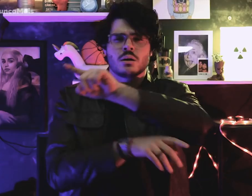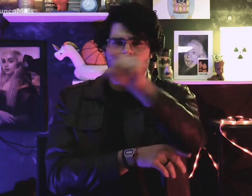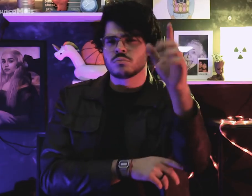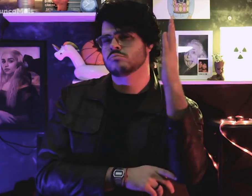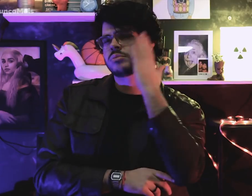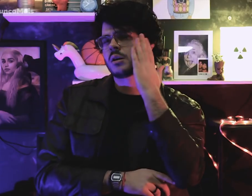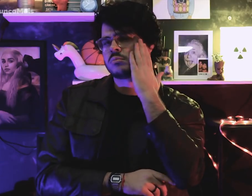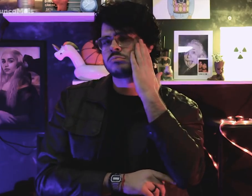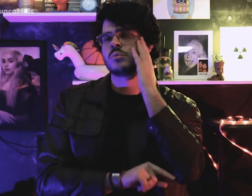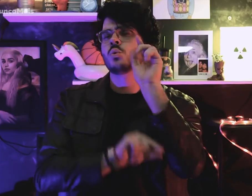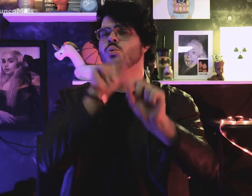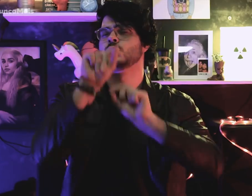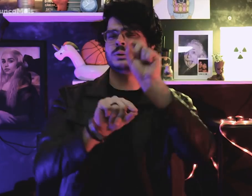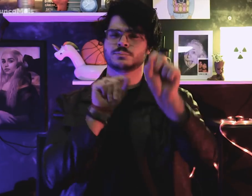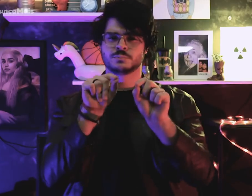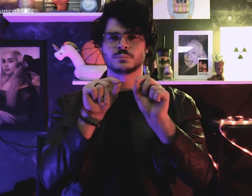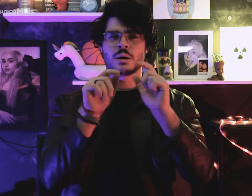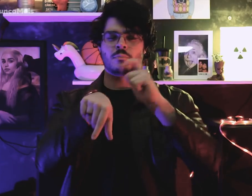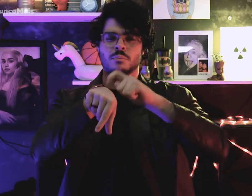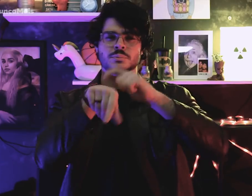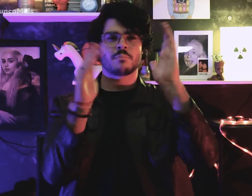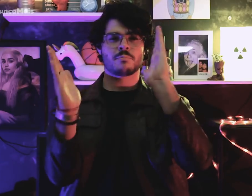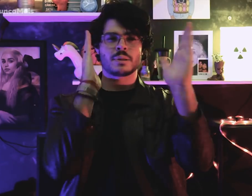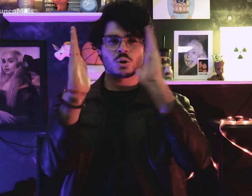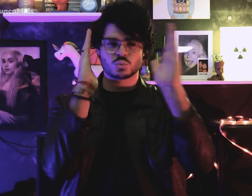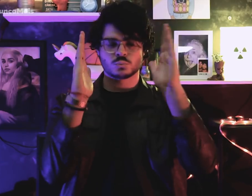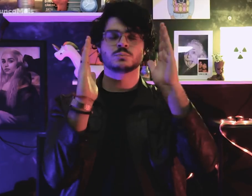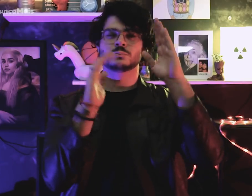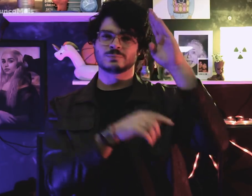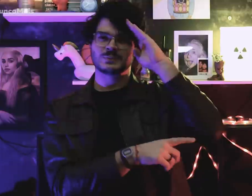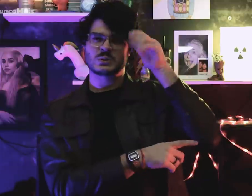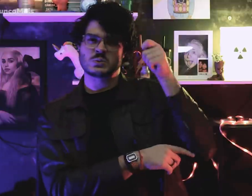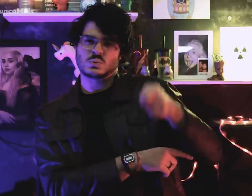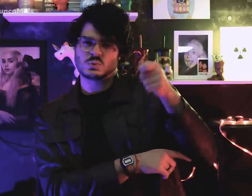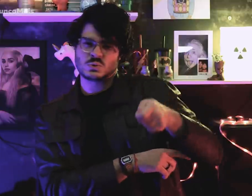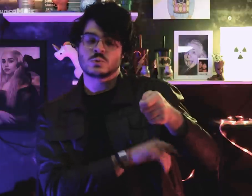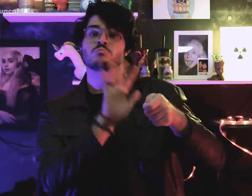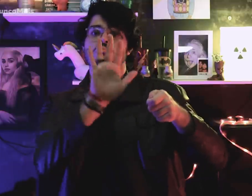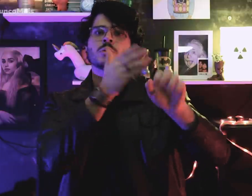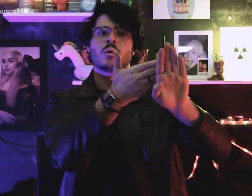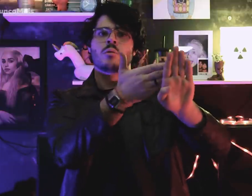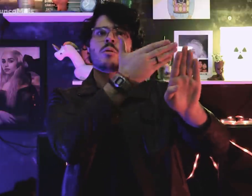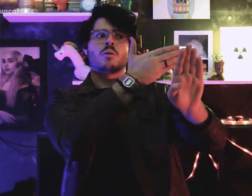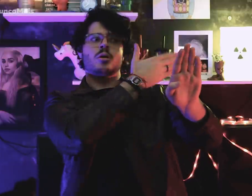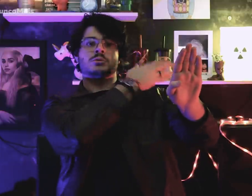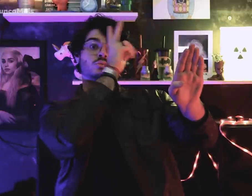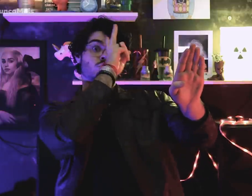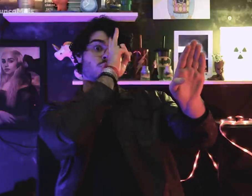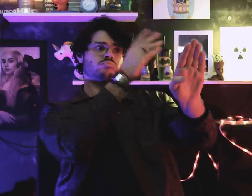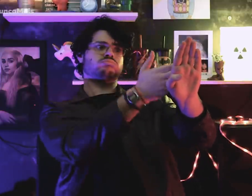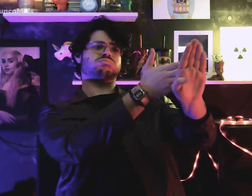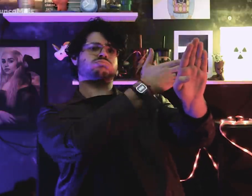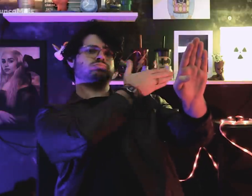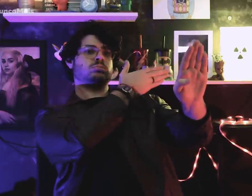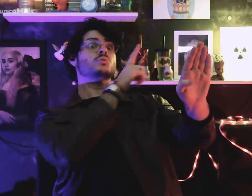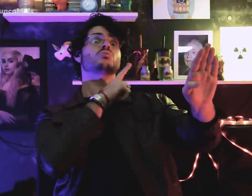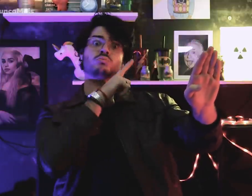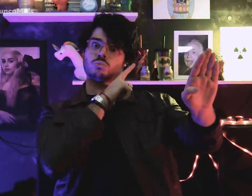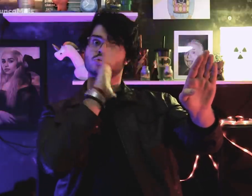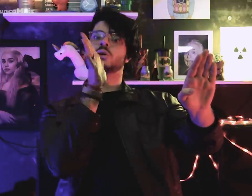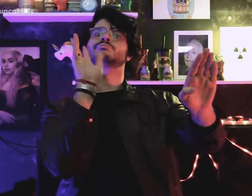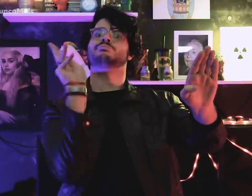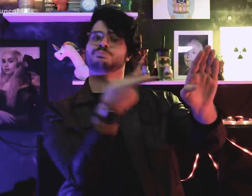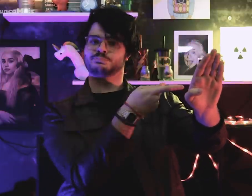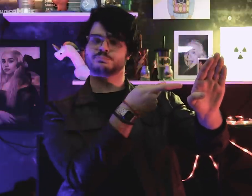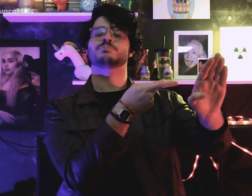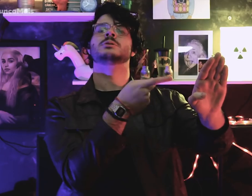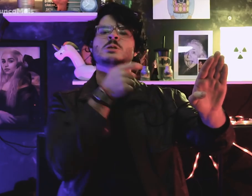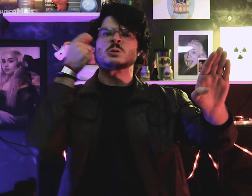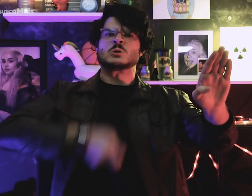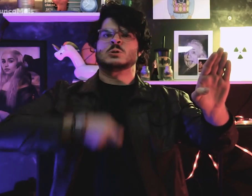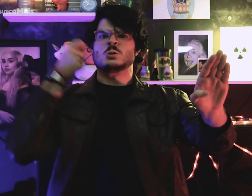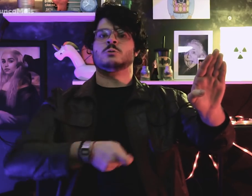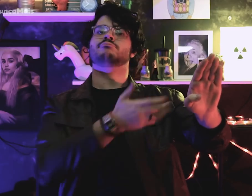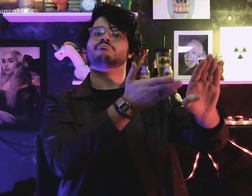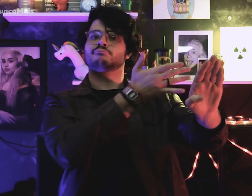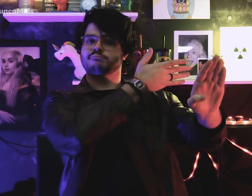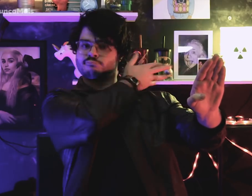But did you know that there have been other dictatorships in Brazil besides the military?